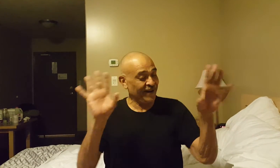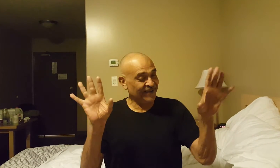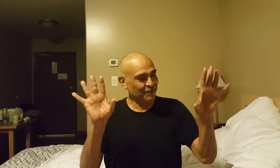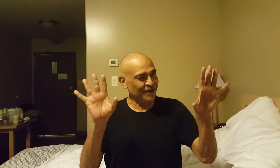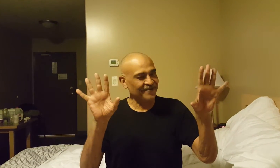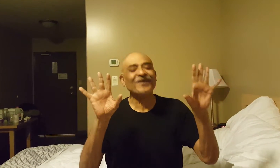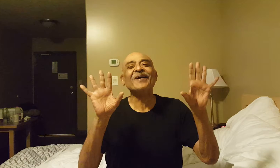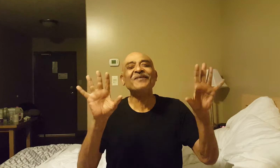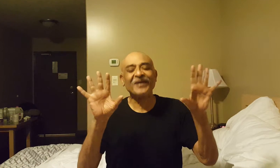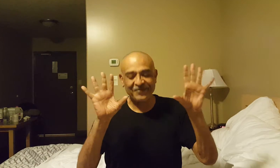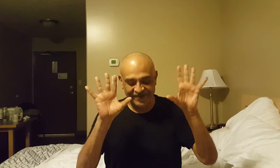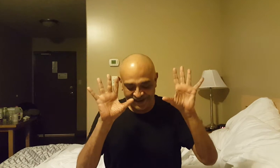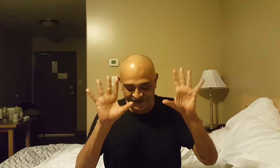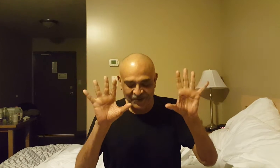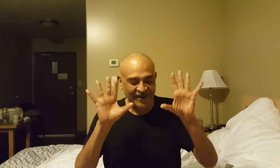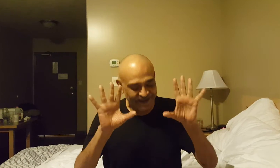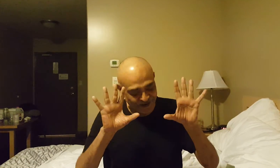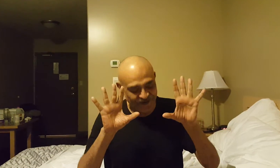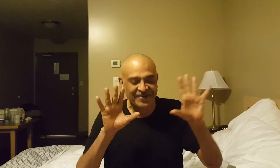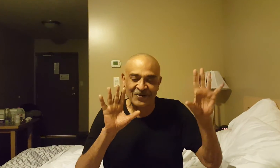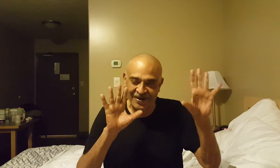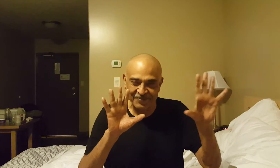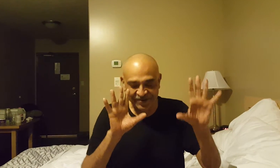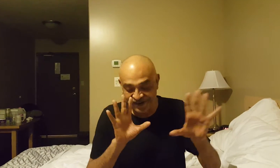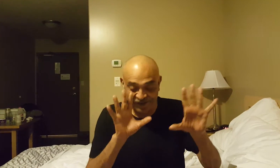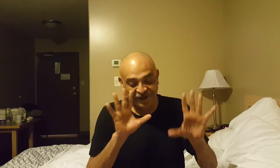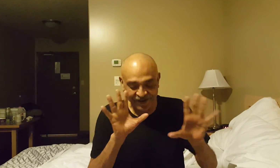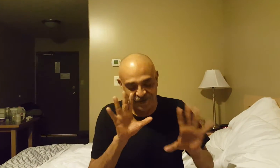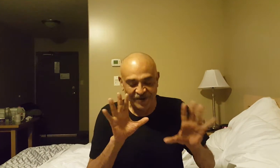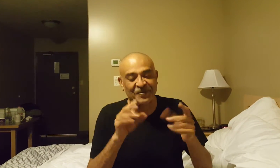an expert okay but I'm telling you what I know of it; look up the real thing if you will, but